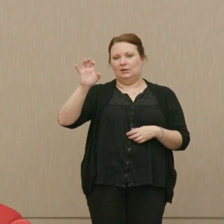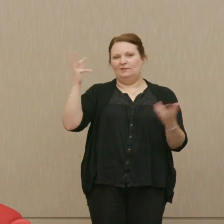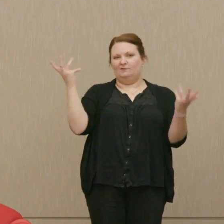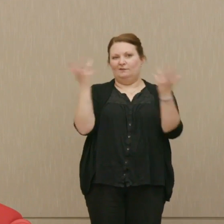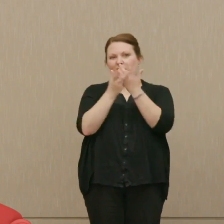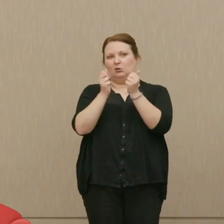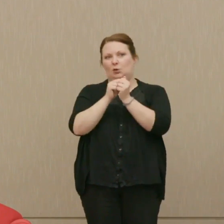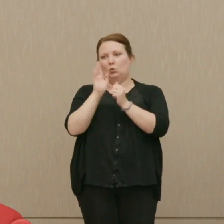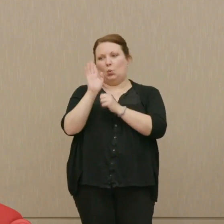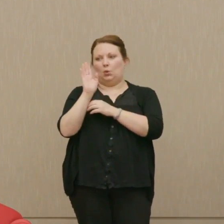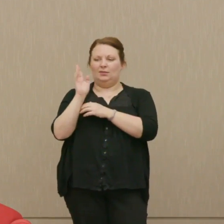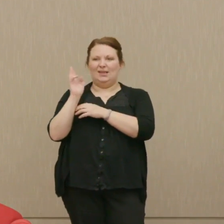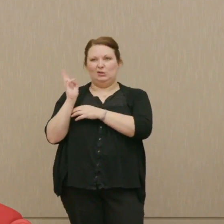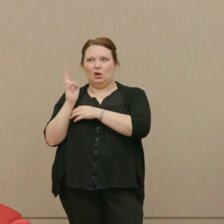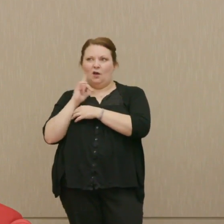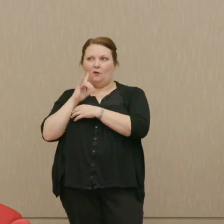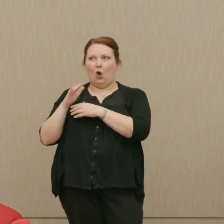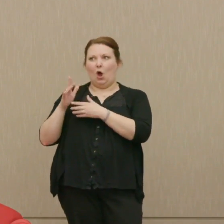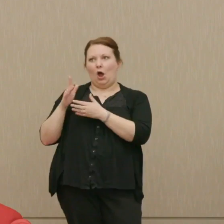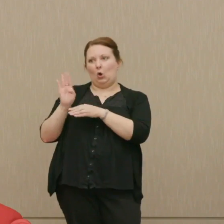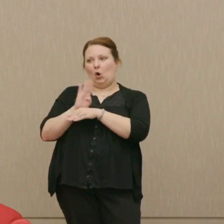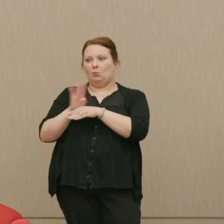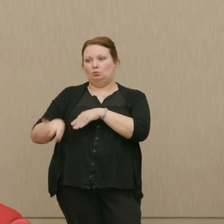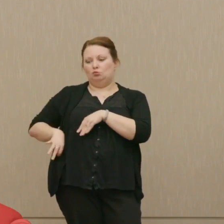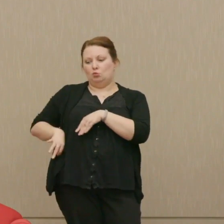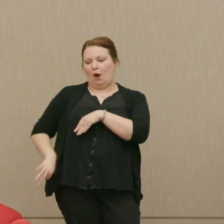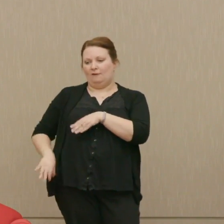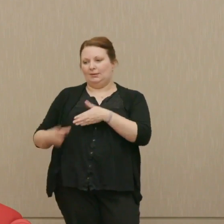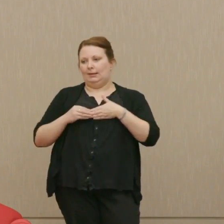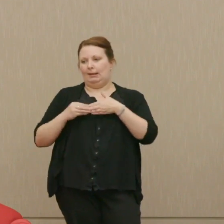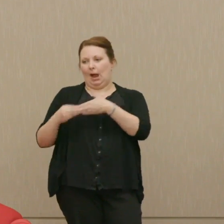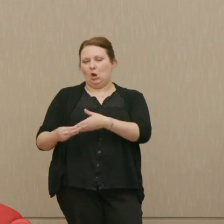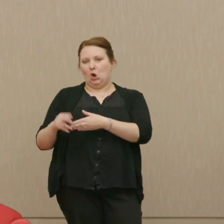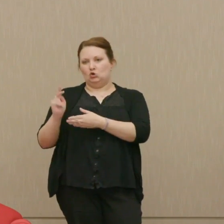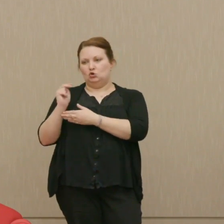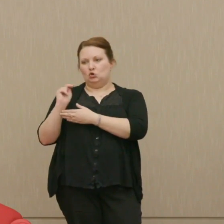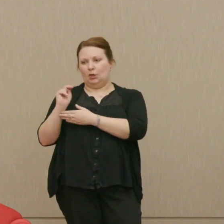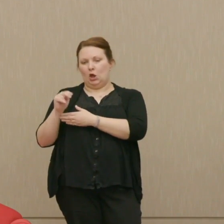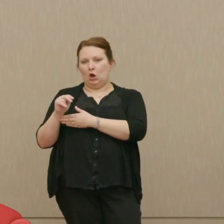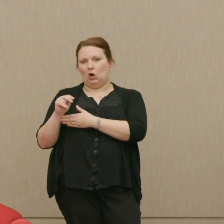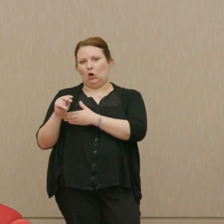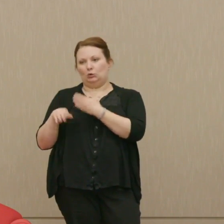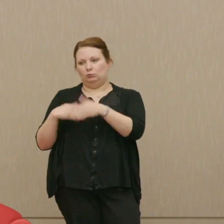of corporate profits driving nuclear policy and war planning? So is it the same thing again?